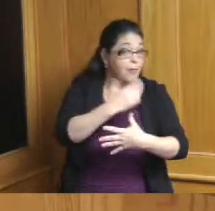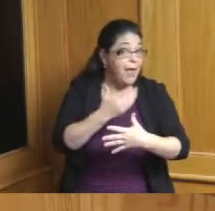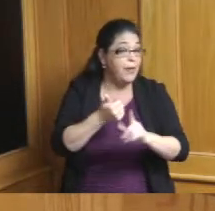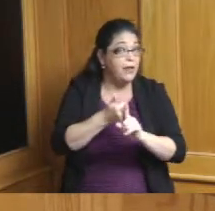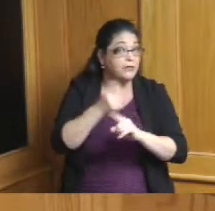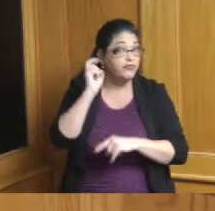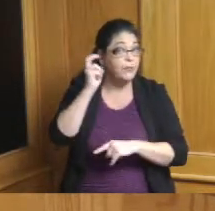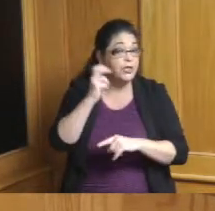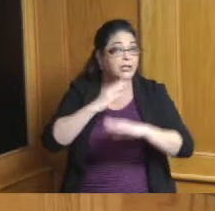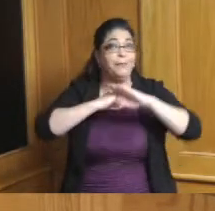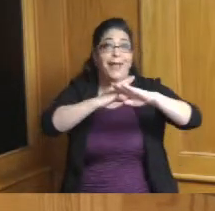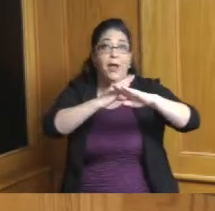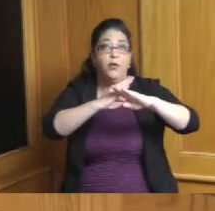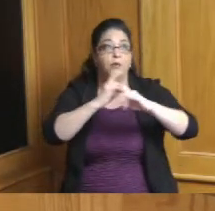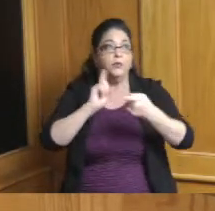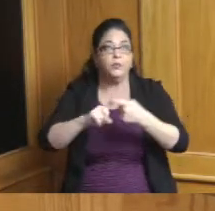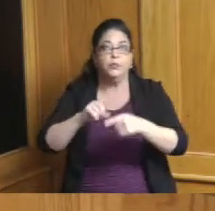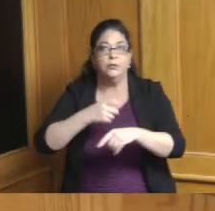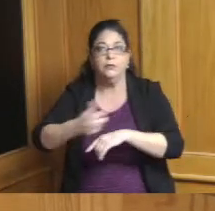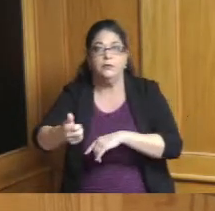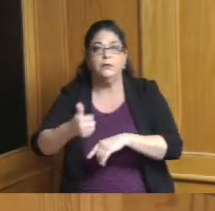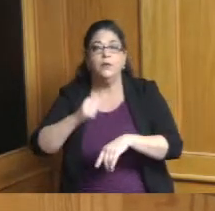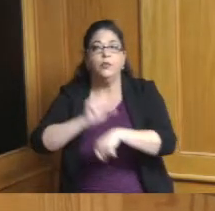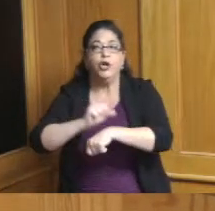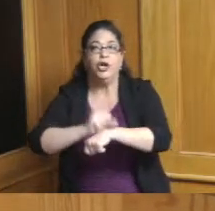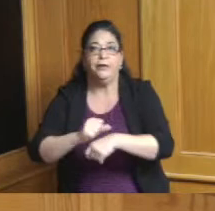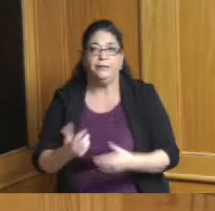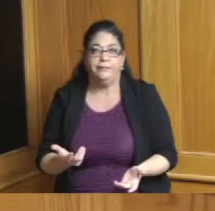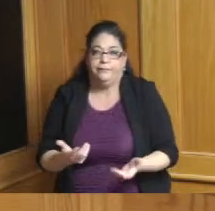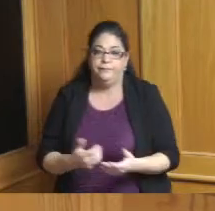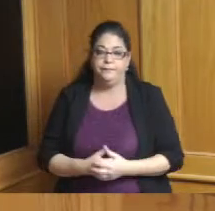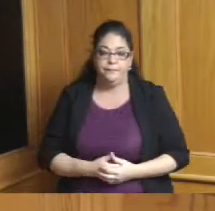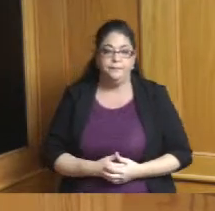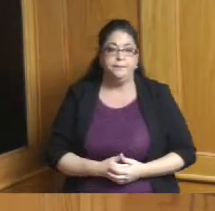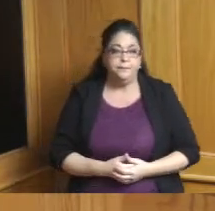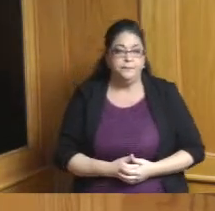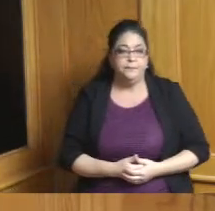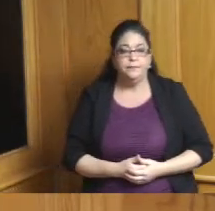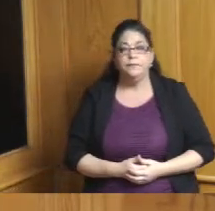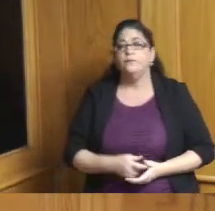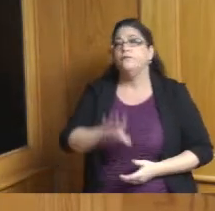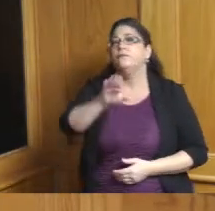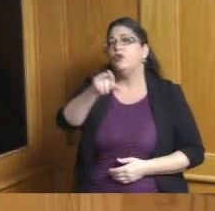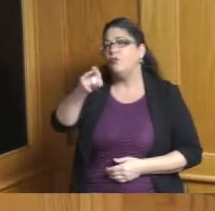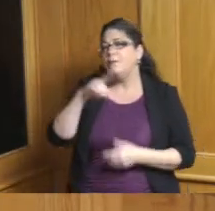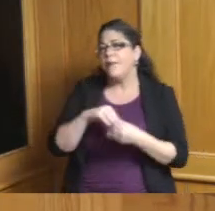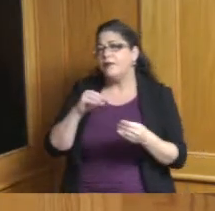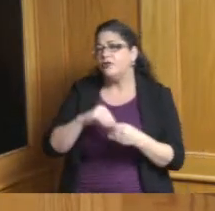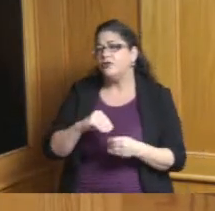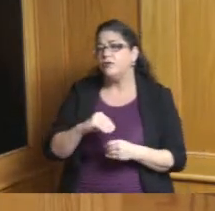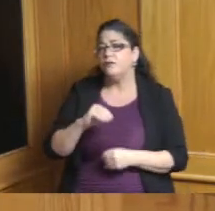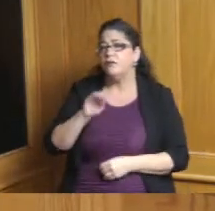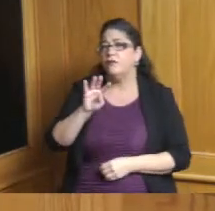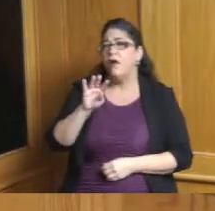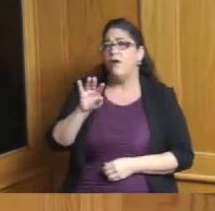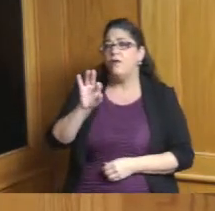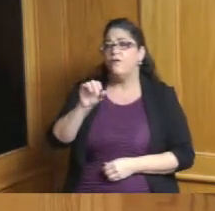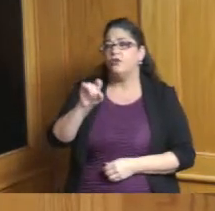work is needed now when you say strengthen of our fortune 500 corporations I don't know if your